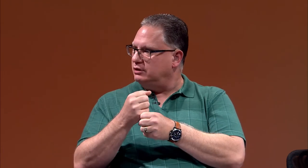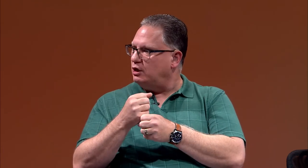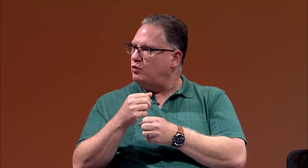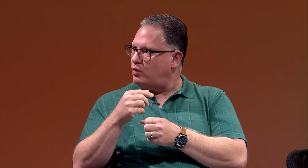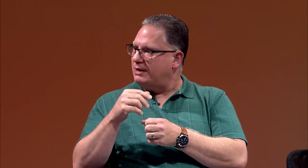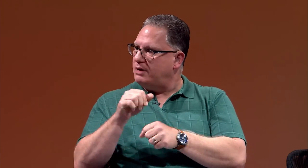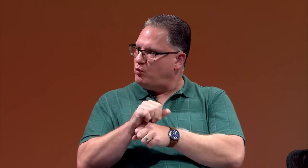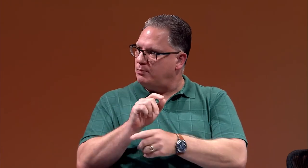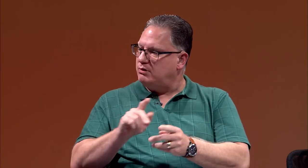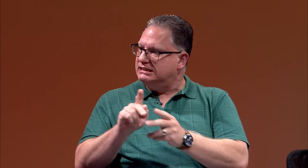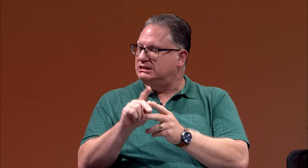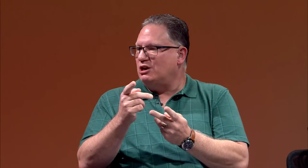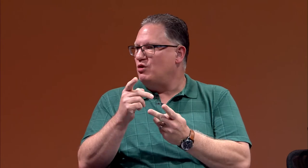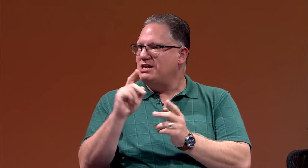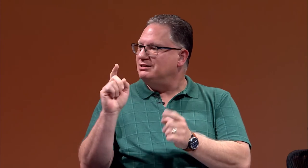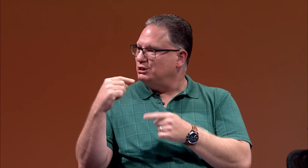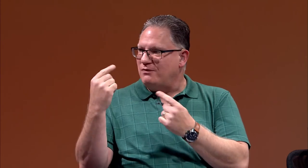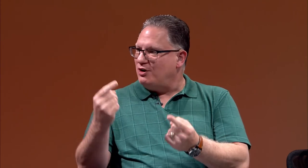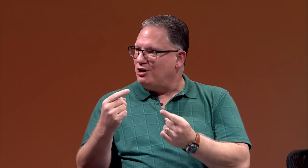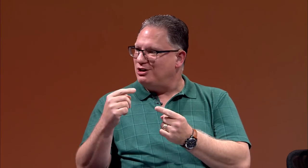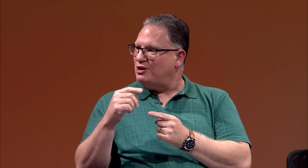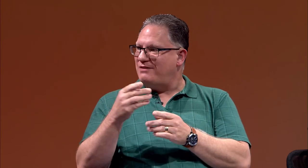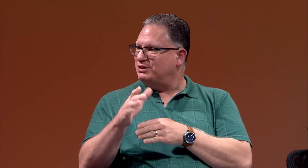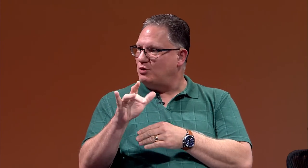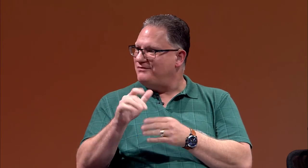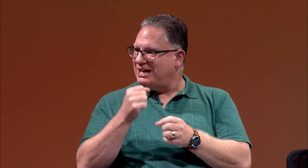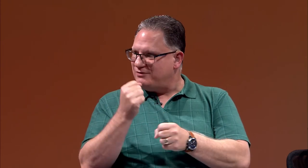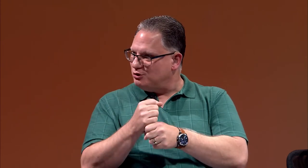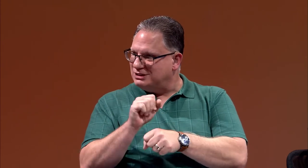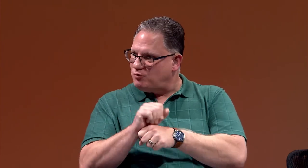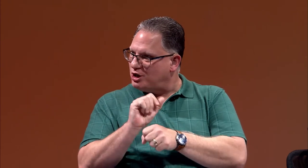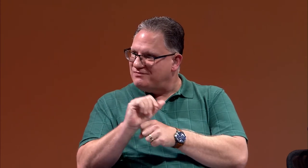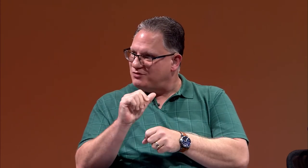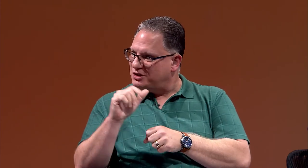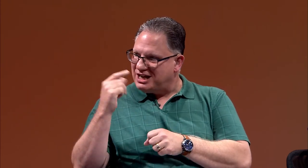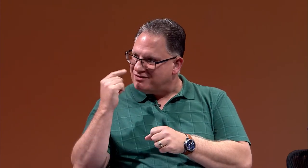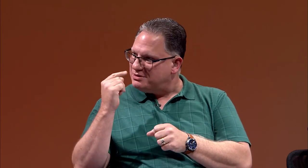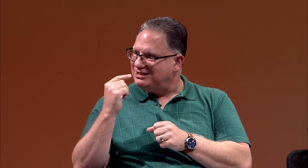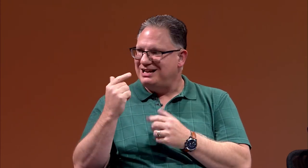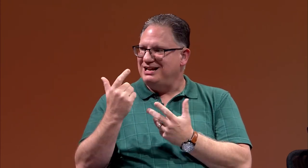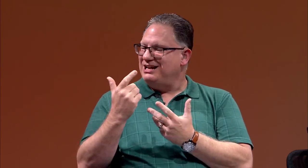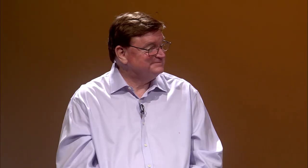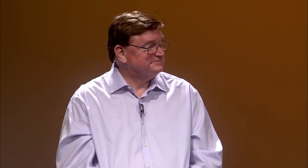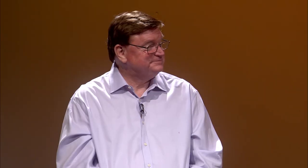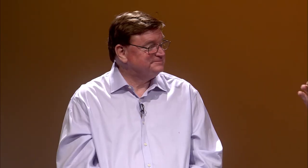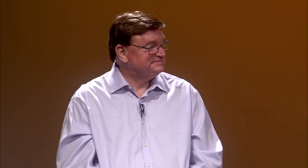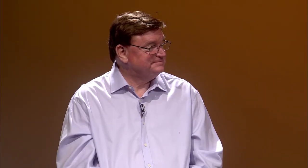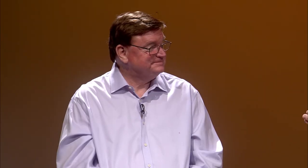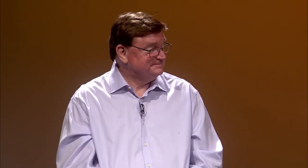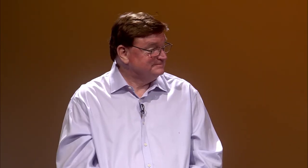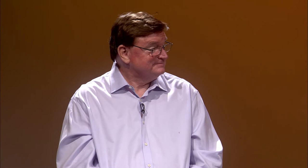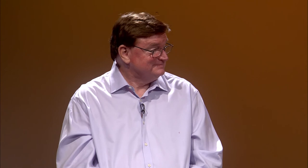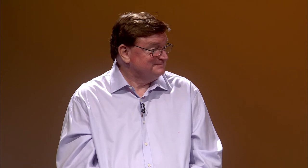in my workplace; so far, after 25 years of working for the government, I've been doing well, I think,